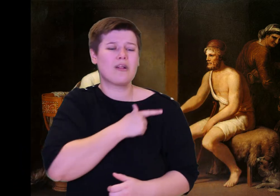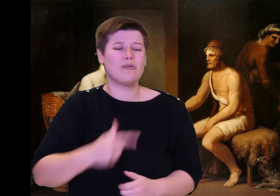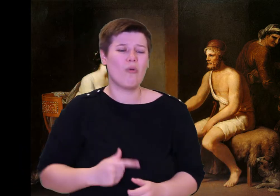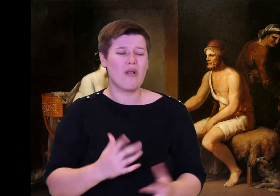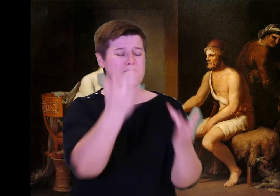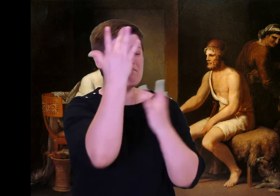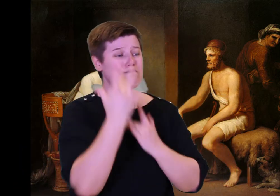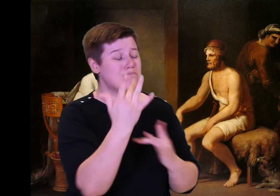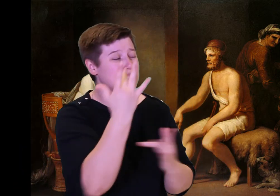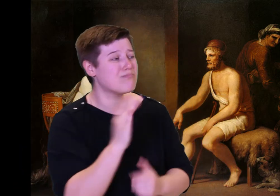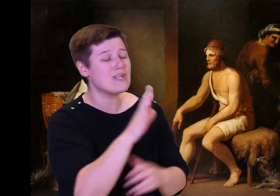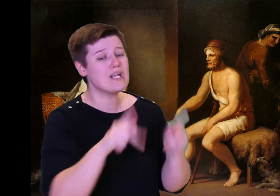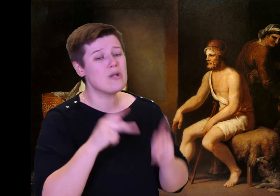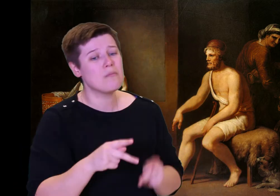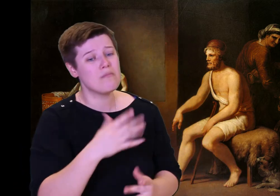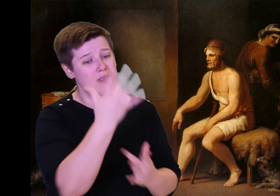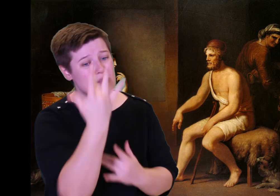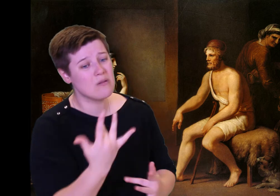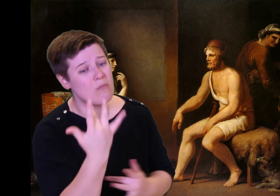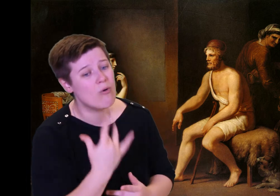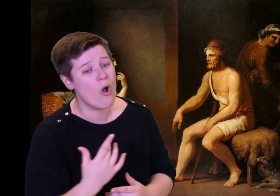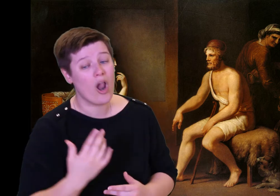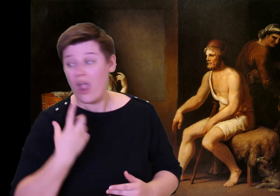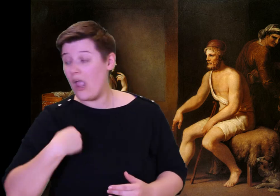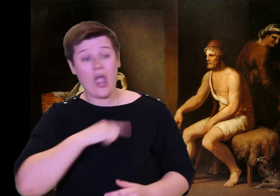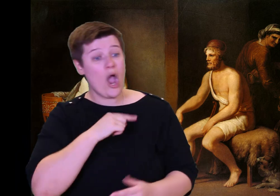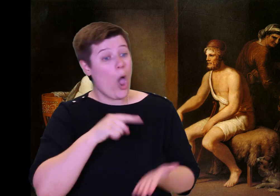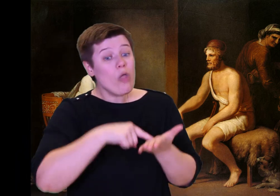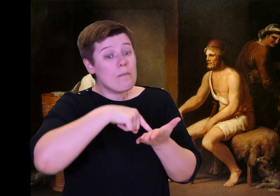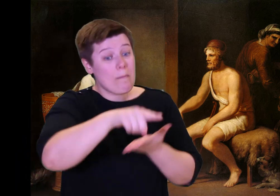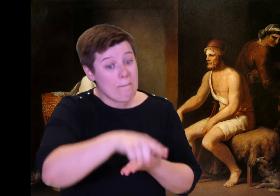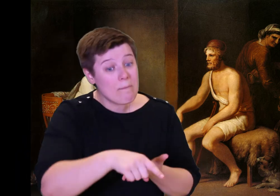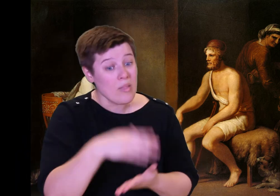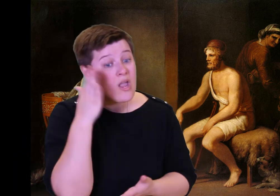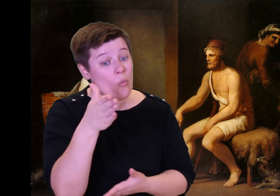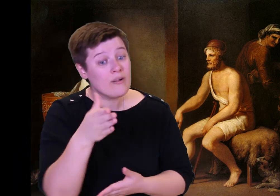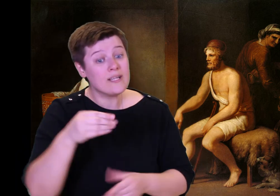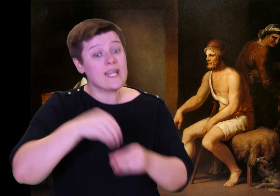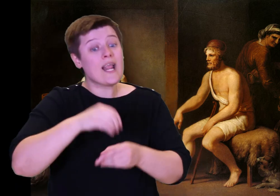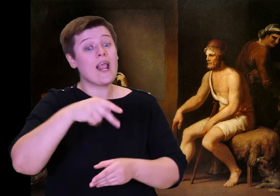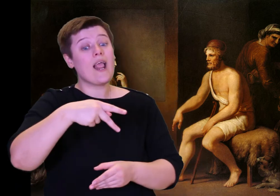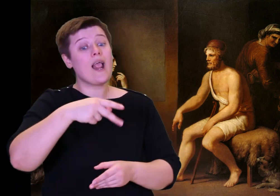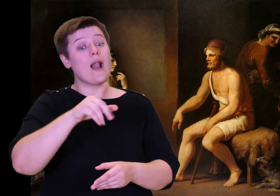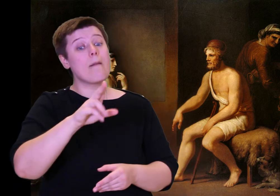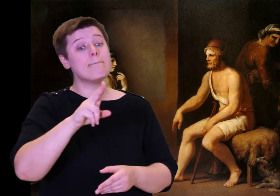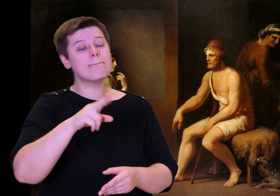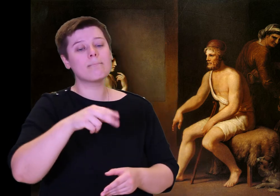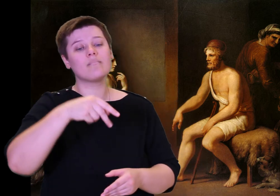lives somehow. Only Eurymachus found words to answer.